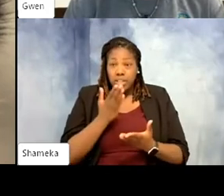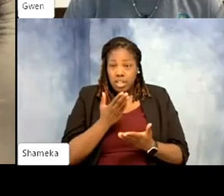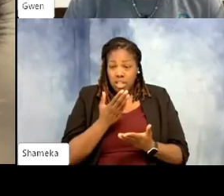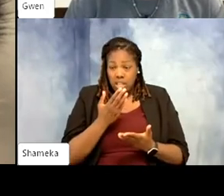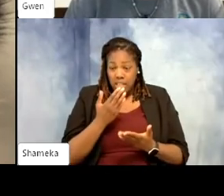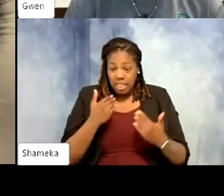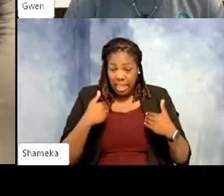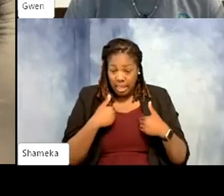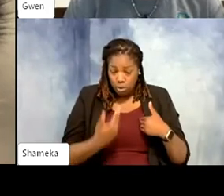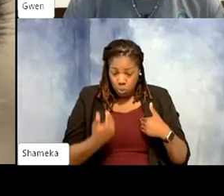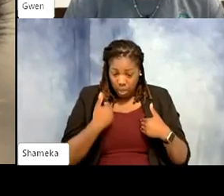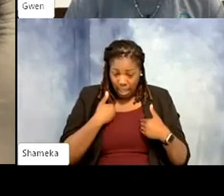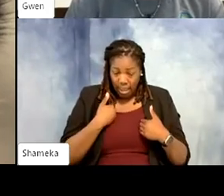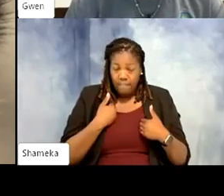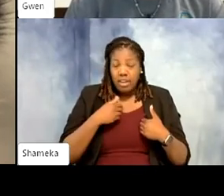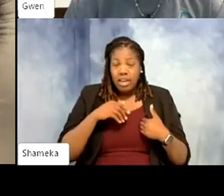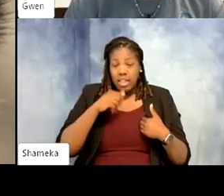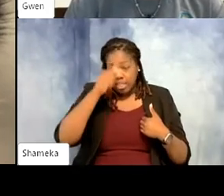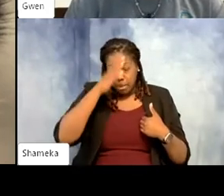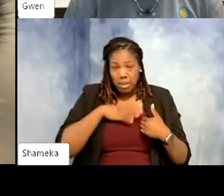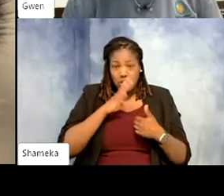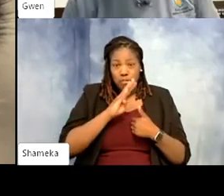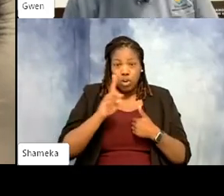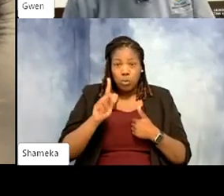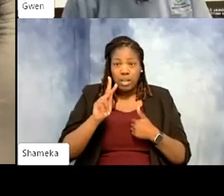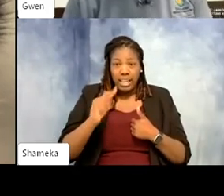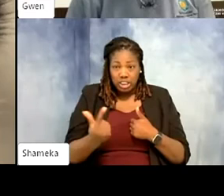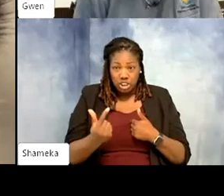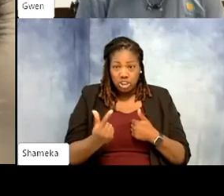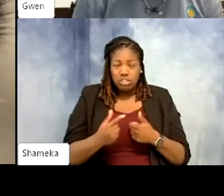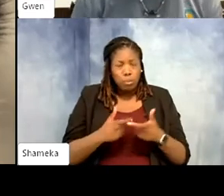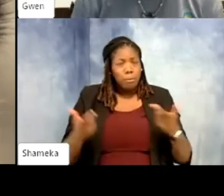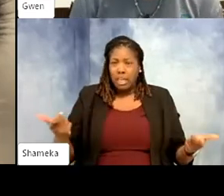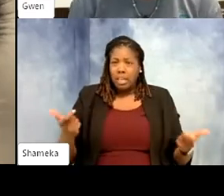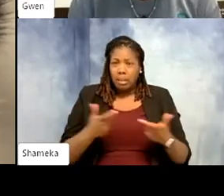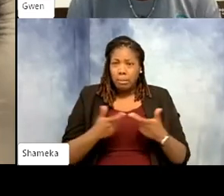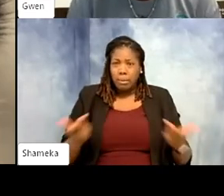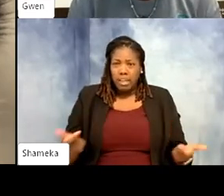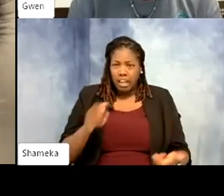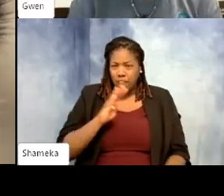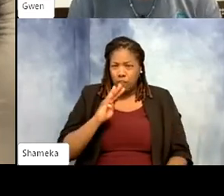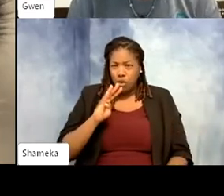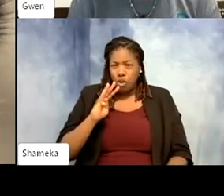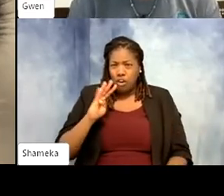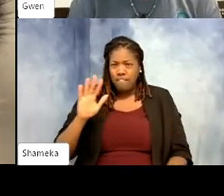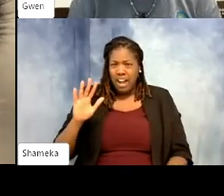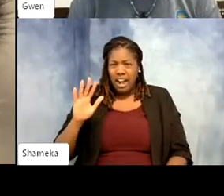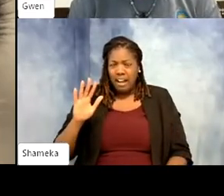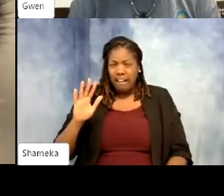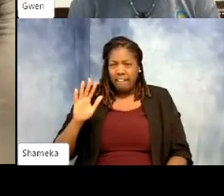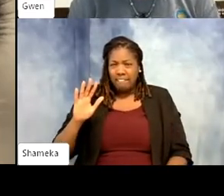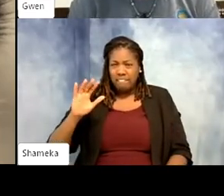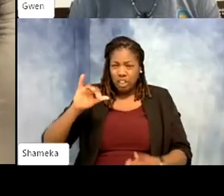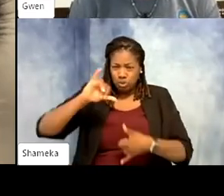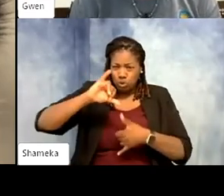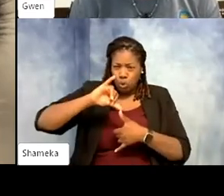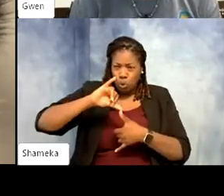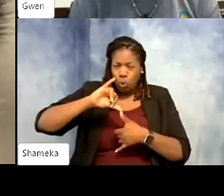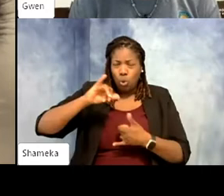are like 41 kilograms. So pretty big. Four or five feet tall, pretty heavy. This is a nice sized bird.